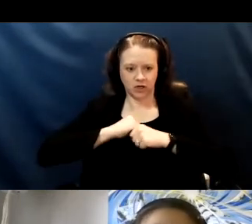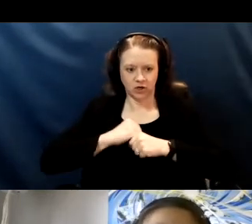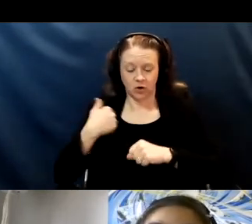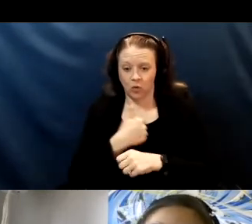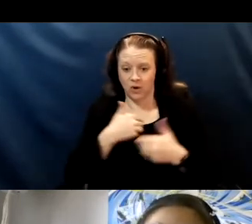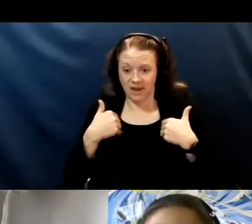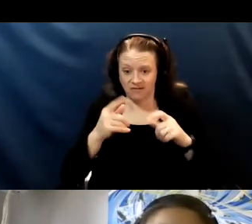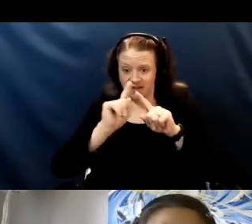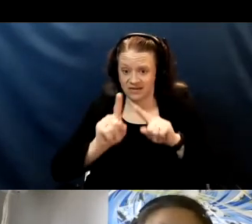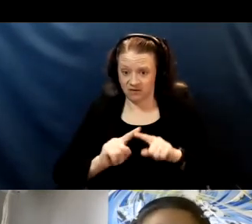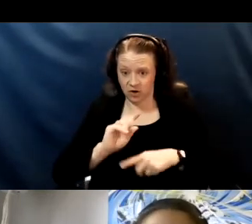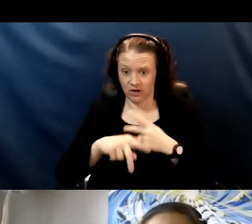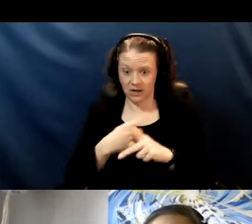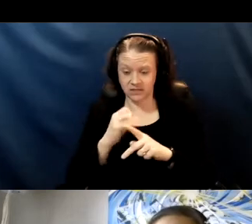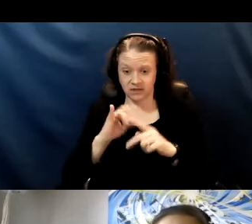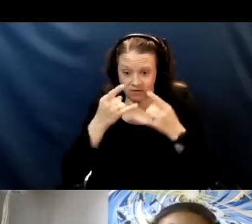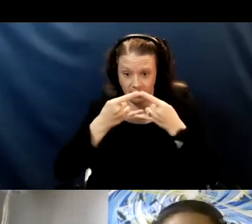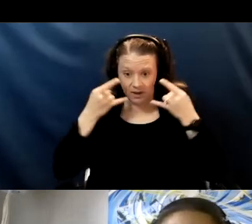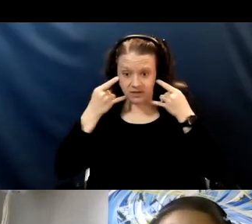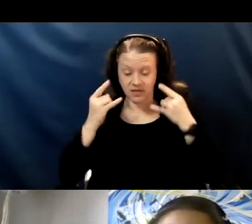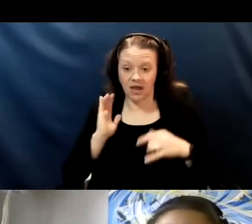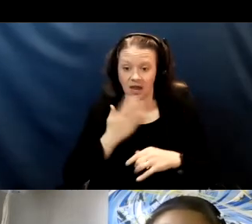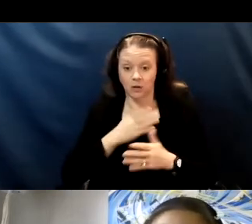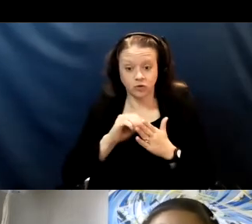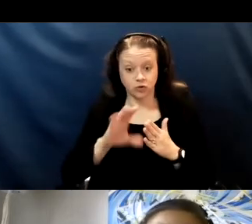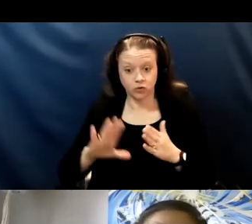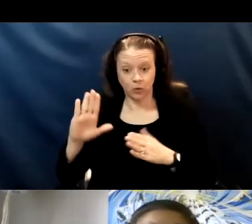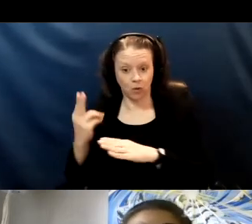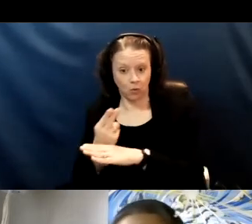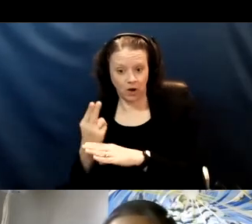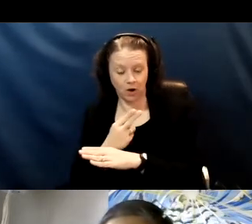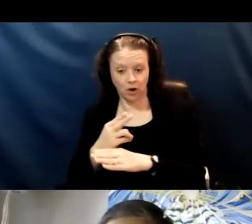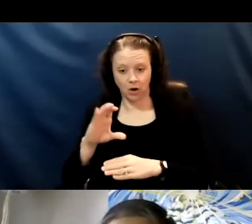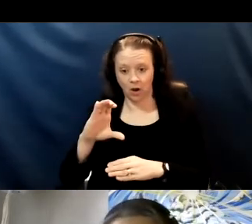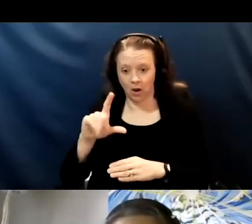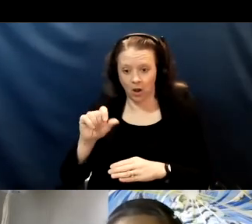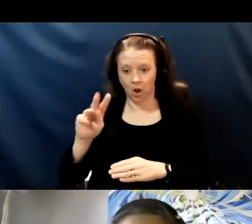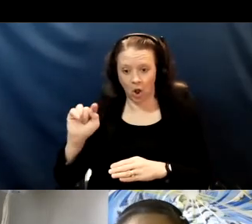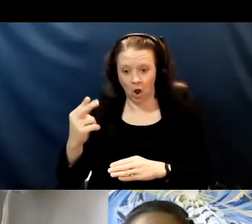our students will be wearing either cloth masks or surgical masks.